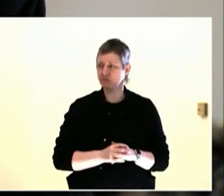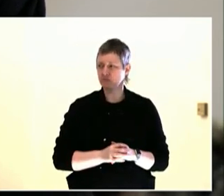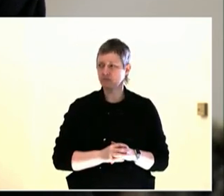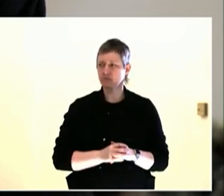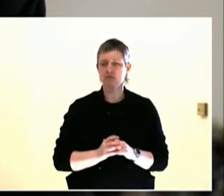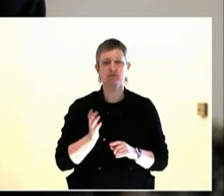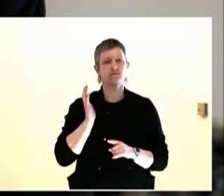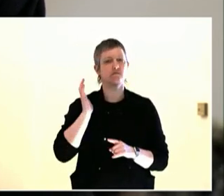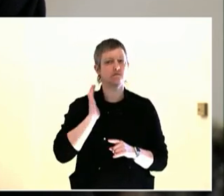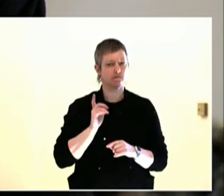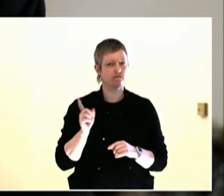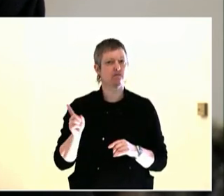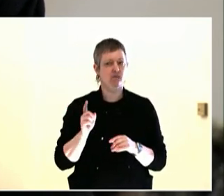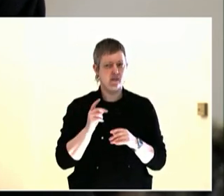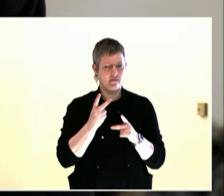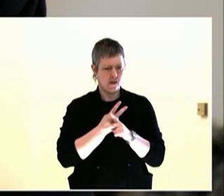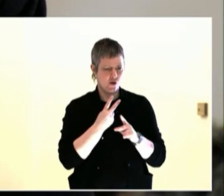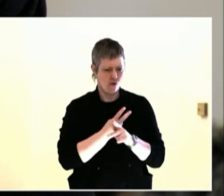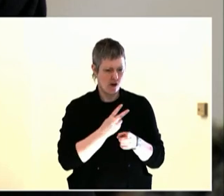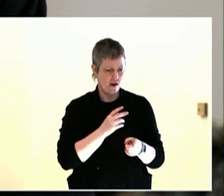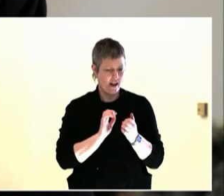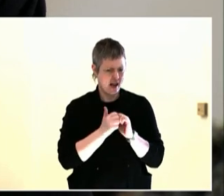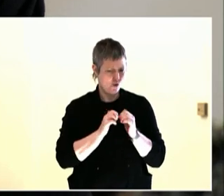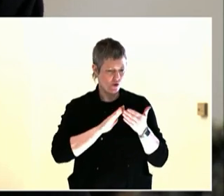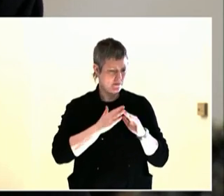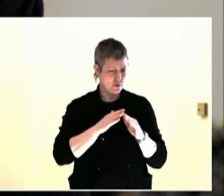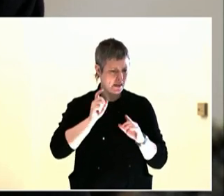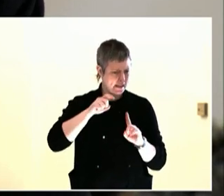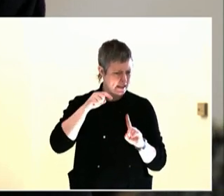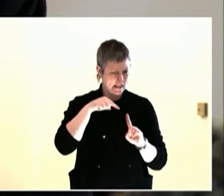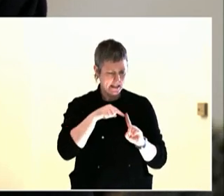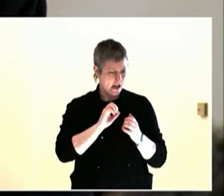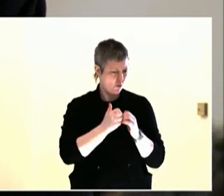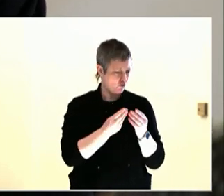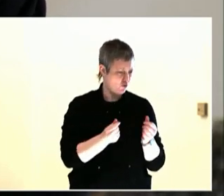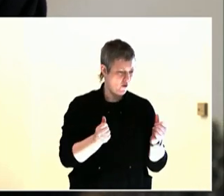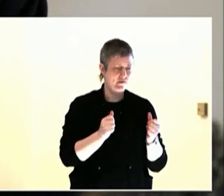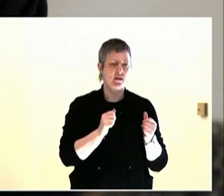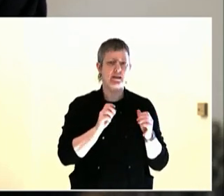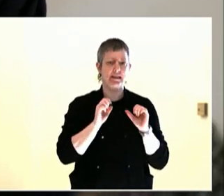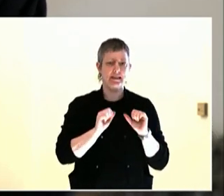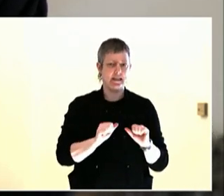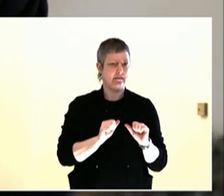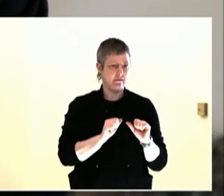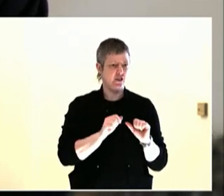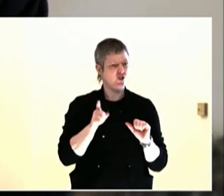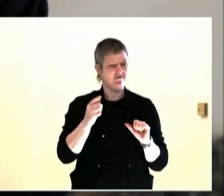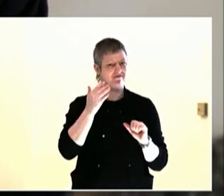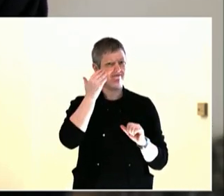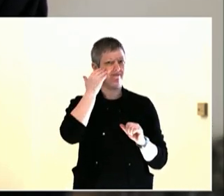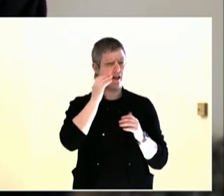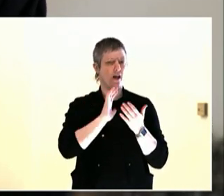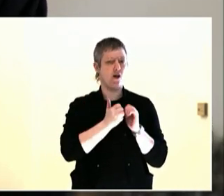Friends don't vote. Friends talk. And I think this question may have come from the room yesterday.